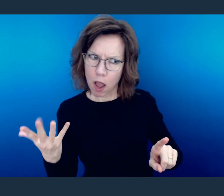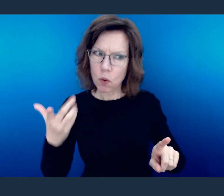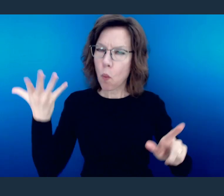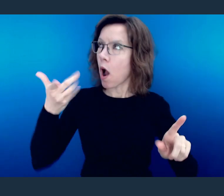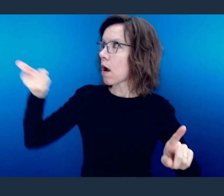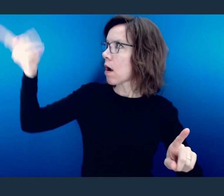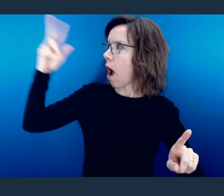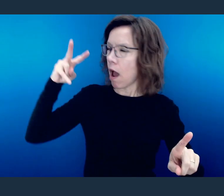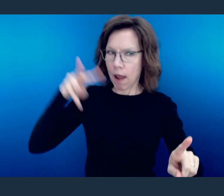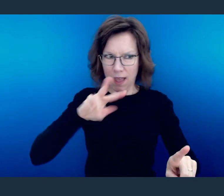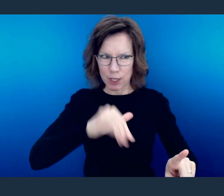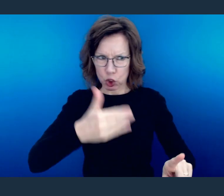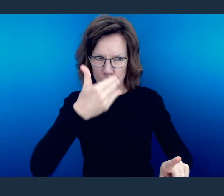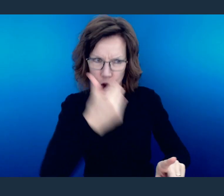acceptable and perfect."